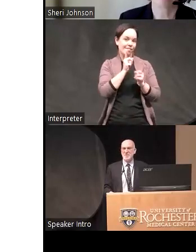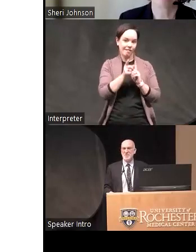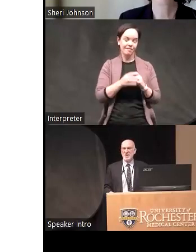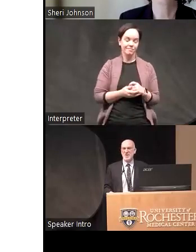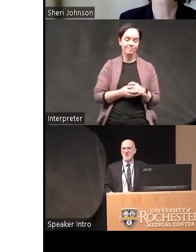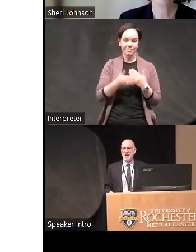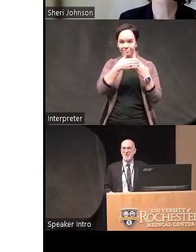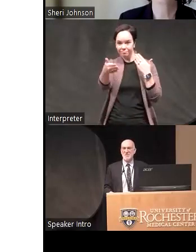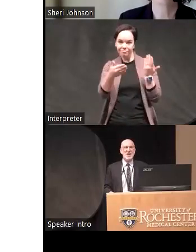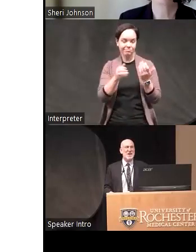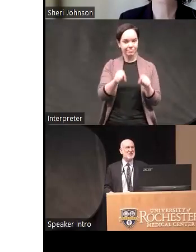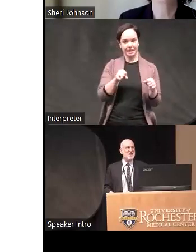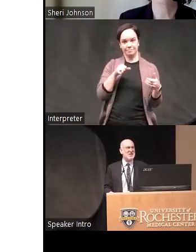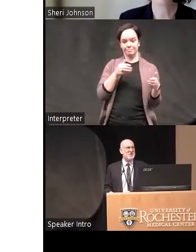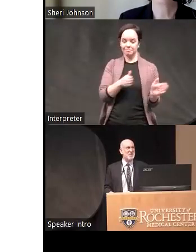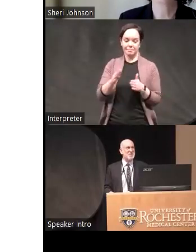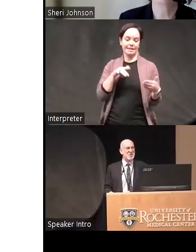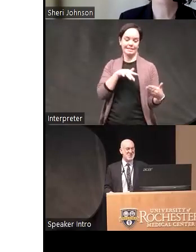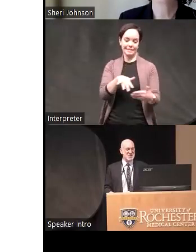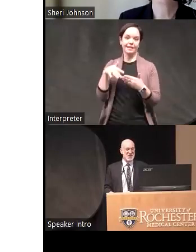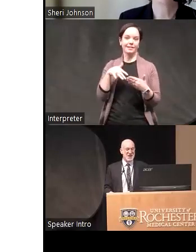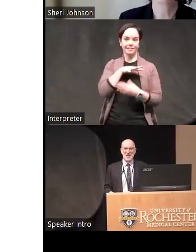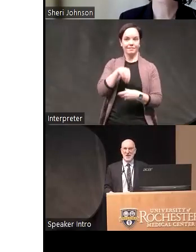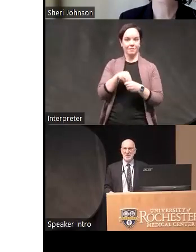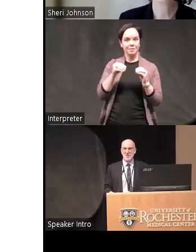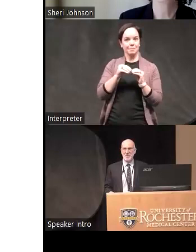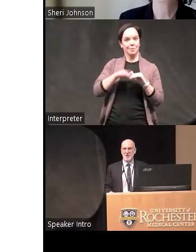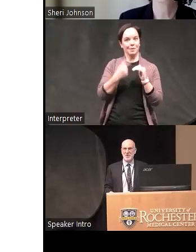studies can be planned that involve more than one site and that you know people can benefit